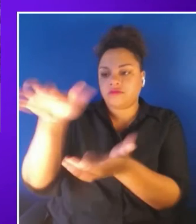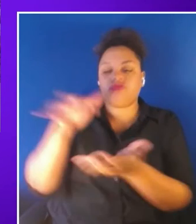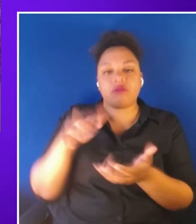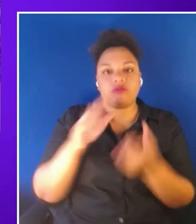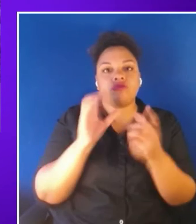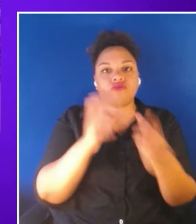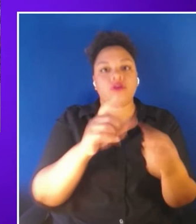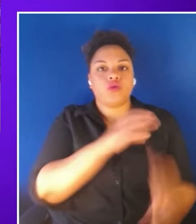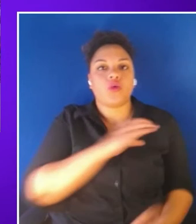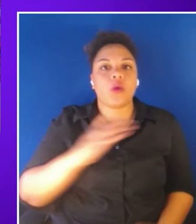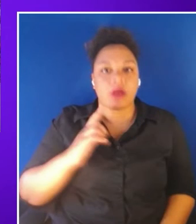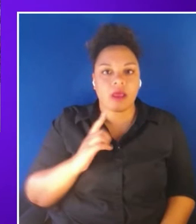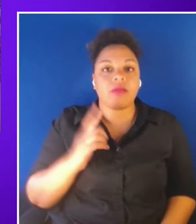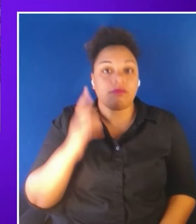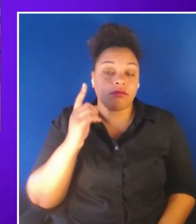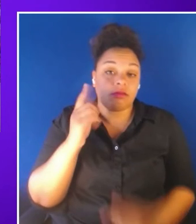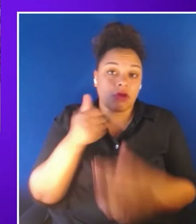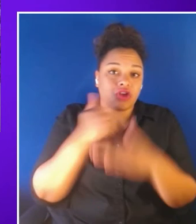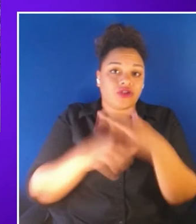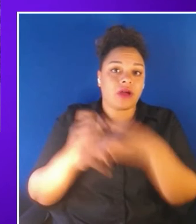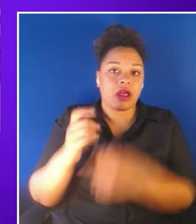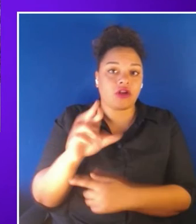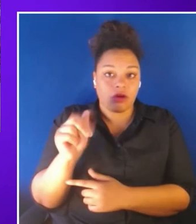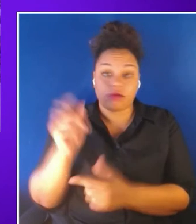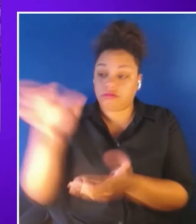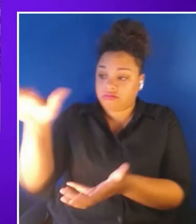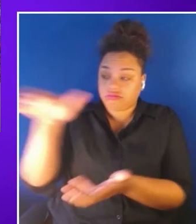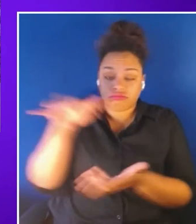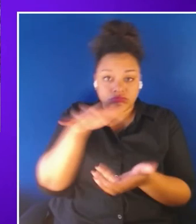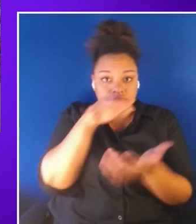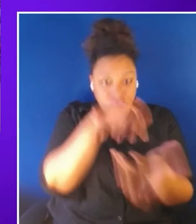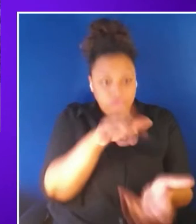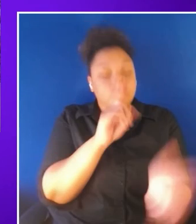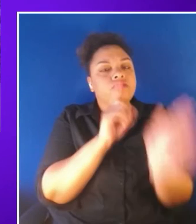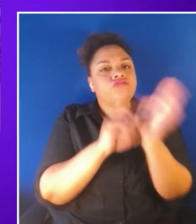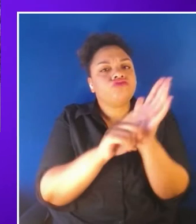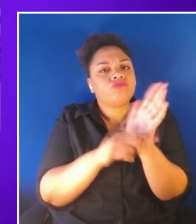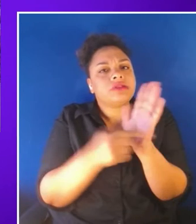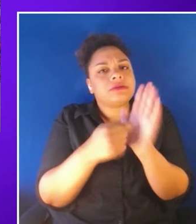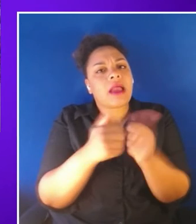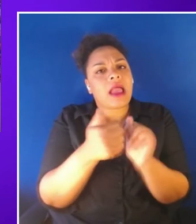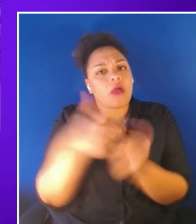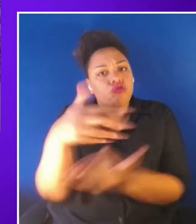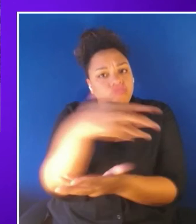XR Access to research and demonstrate how social interactions in VR can be made accessible to